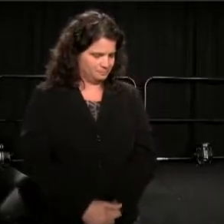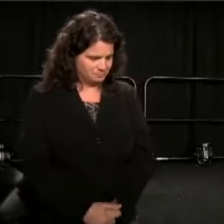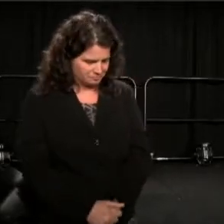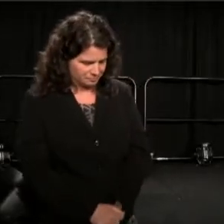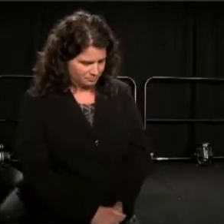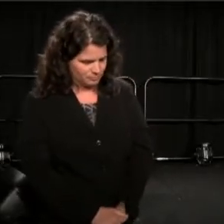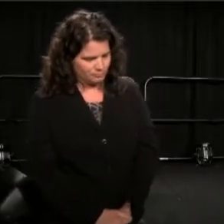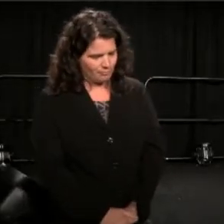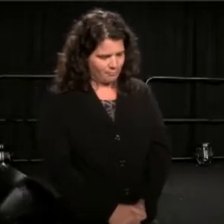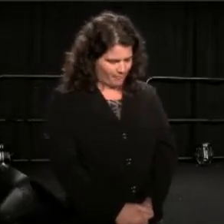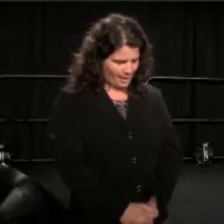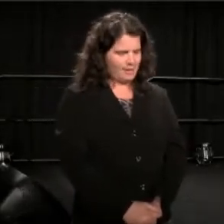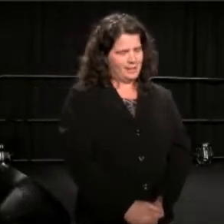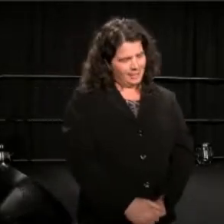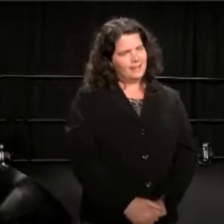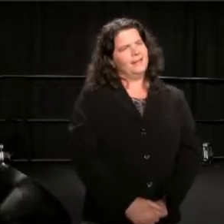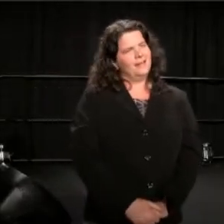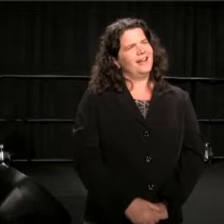(Anna) So I thought about that...